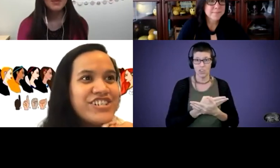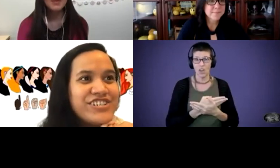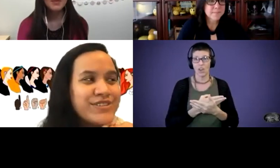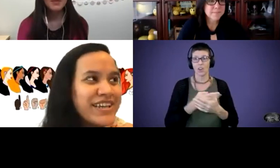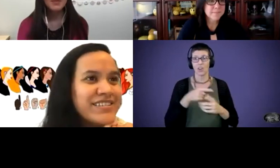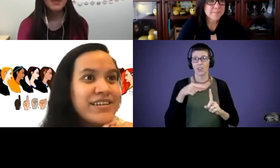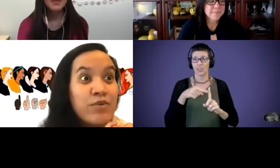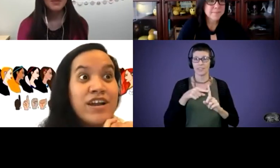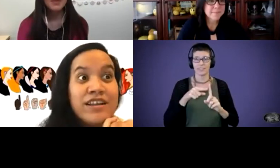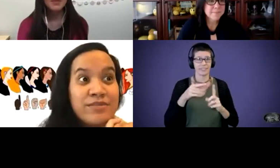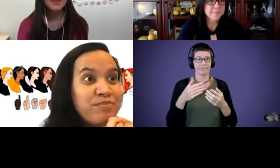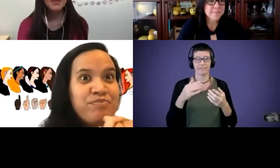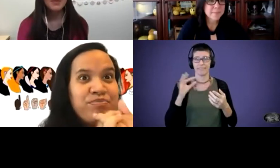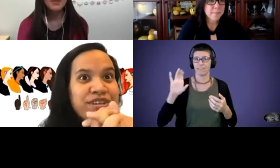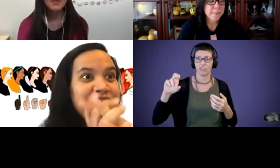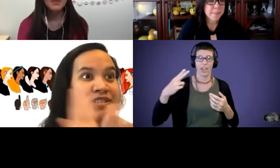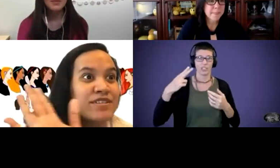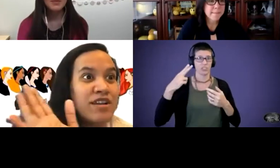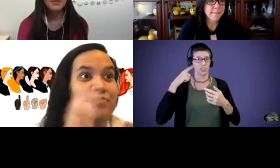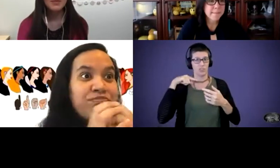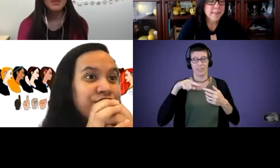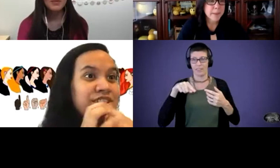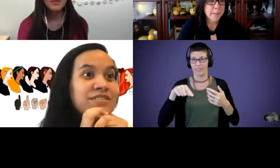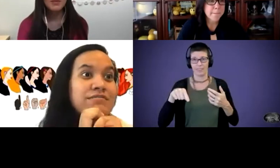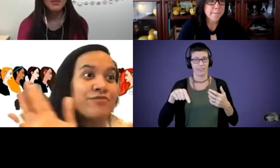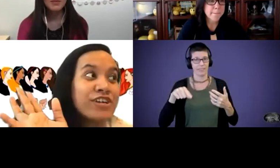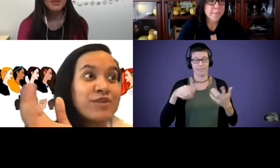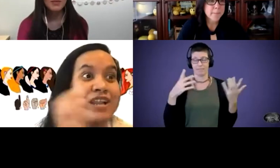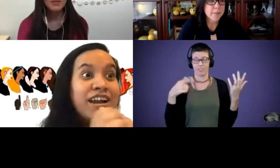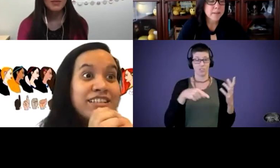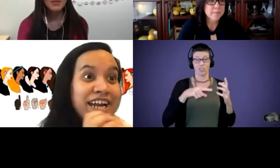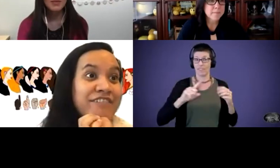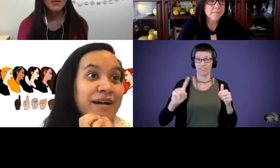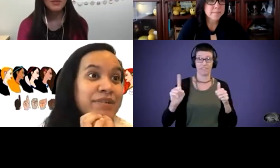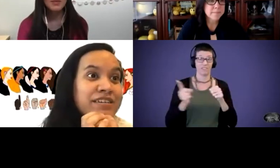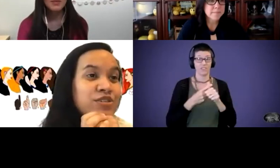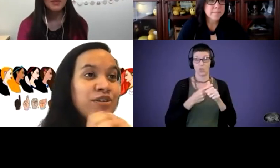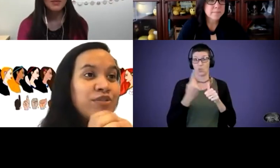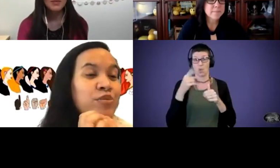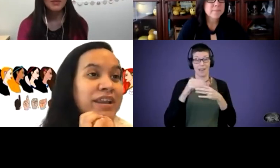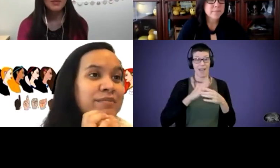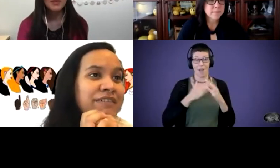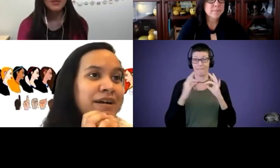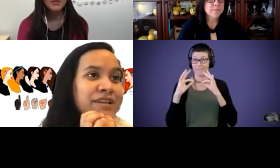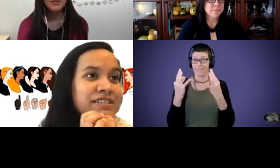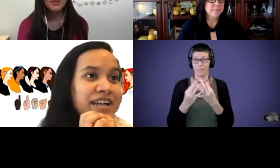to this. We are, this is, she's the first one in our entire family. So nobody in my family is deaf.